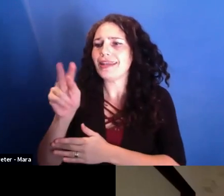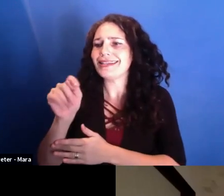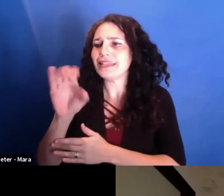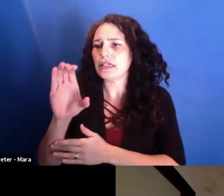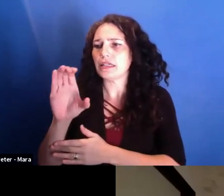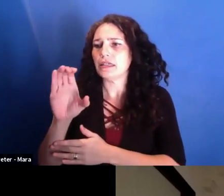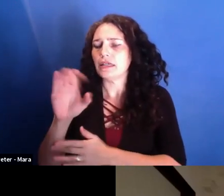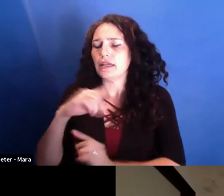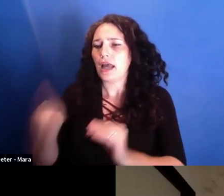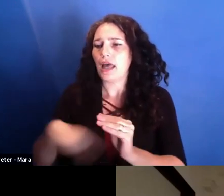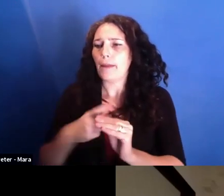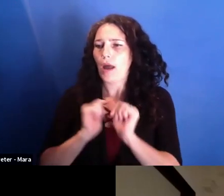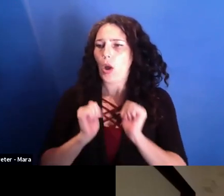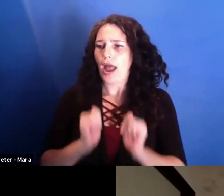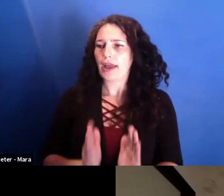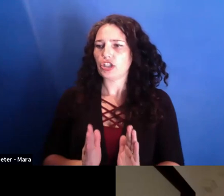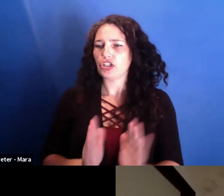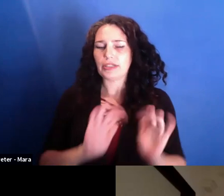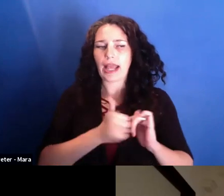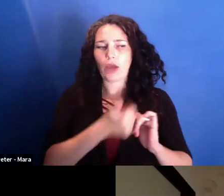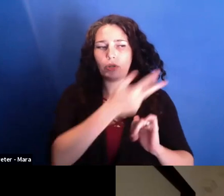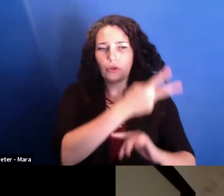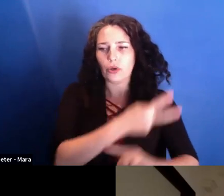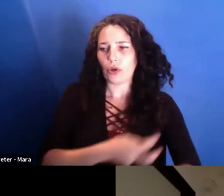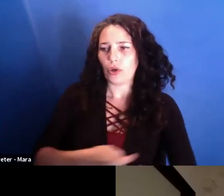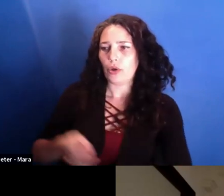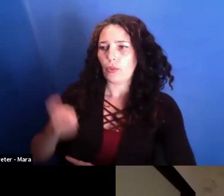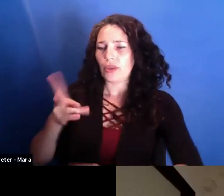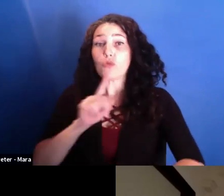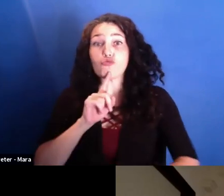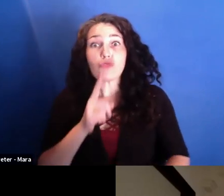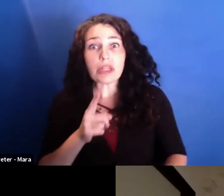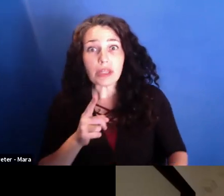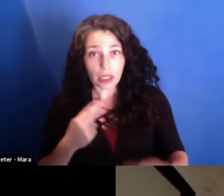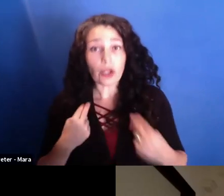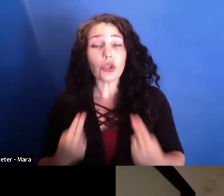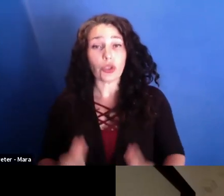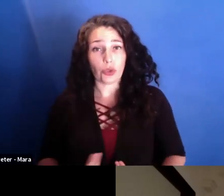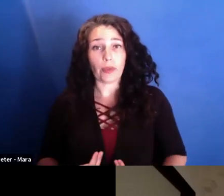how do you bring the real human being, the character, out of an actor on stage.